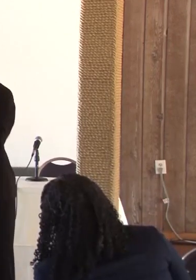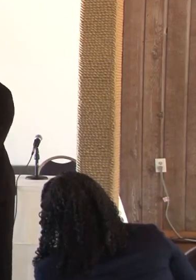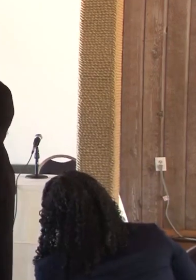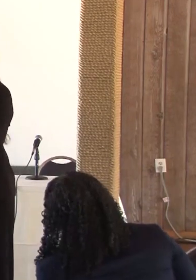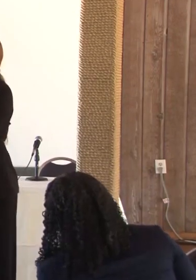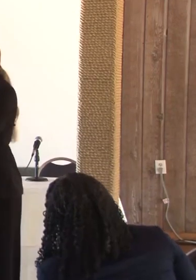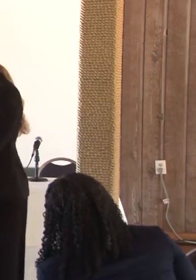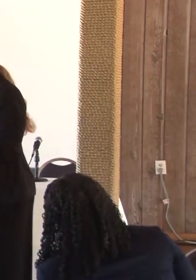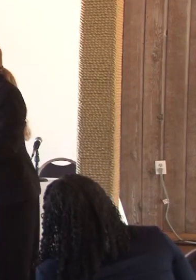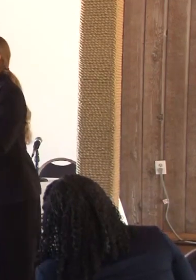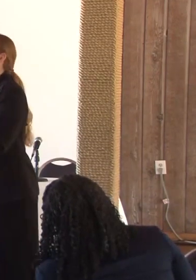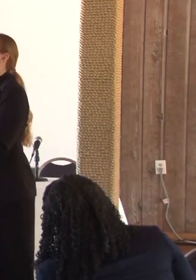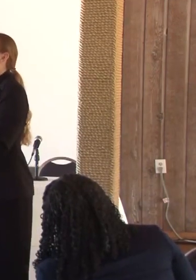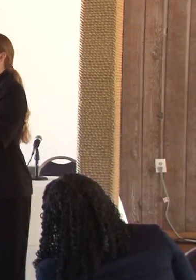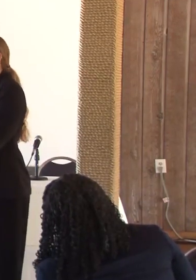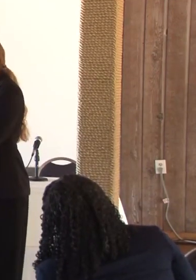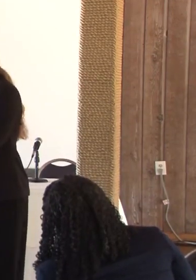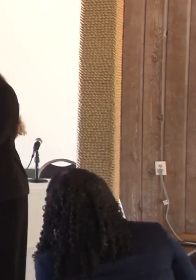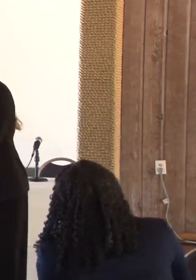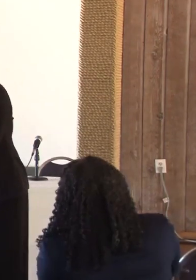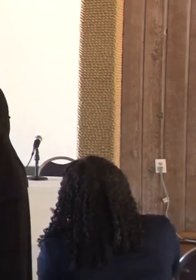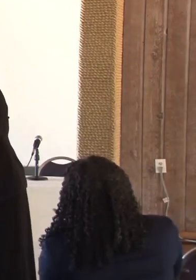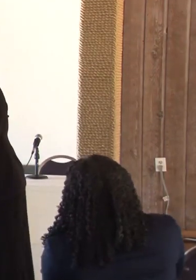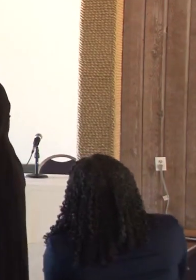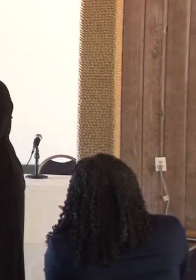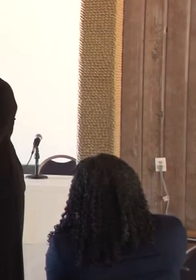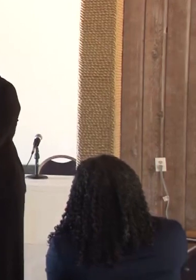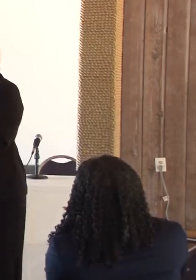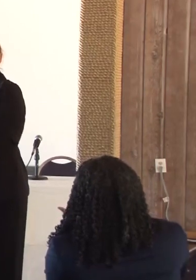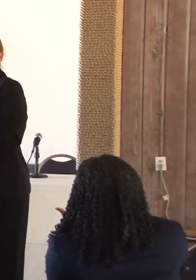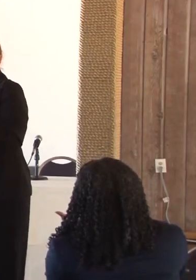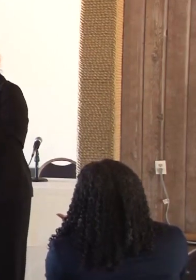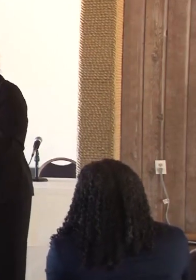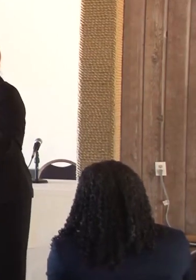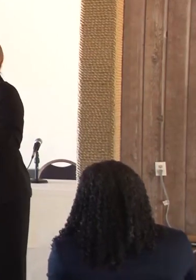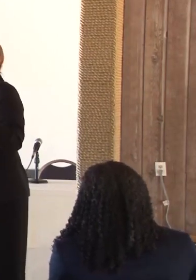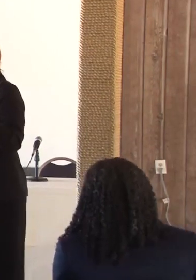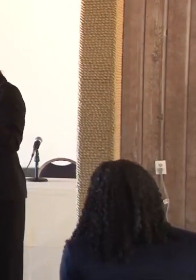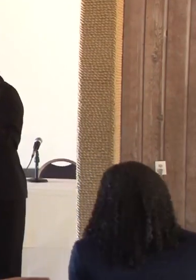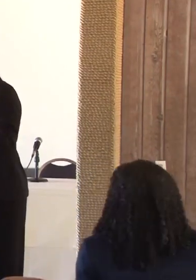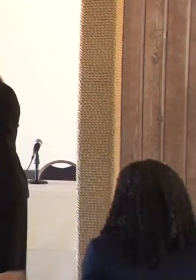things that I found have really helped me find my way. Advocating is a